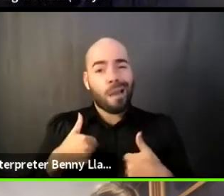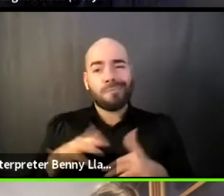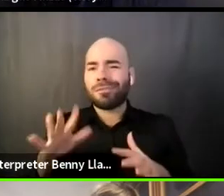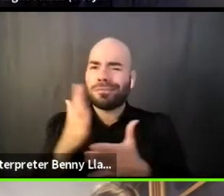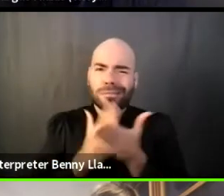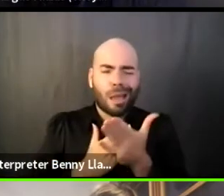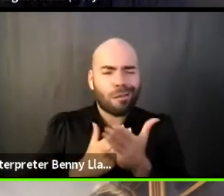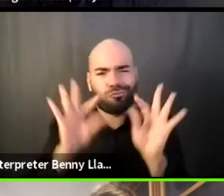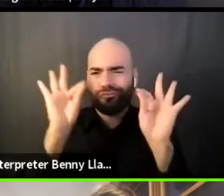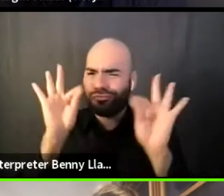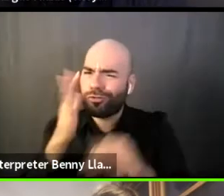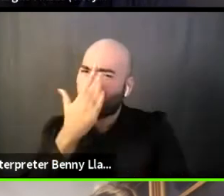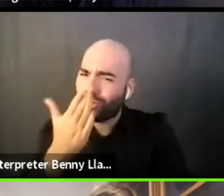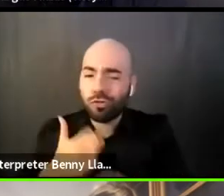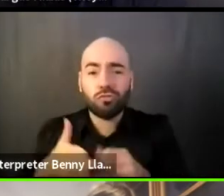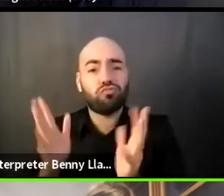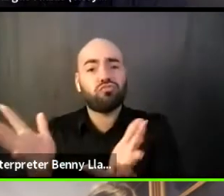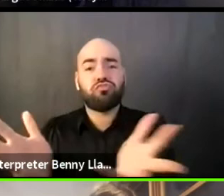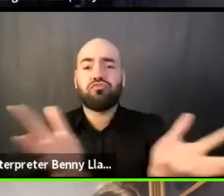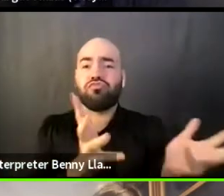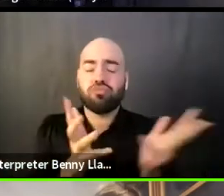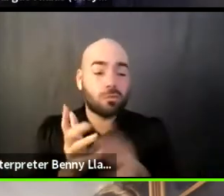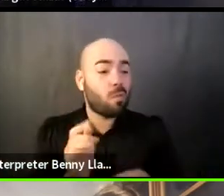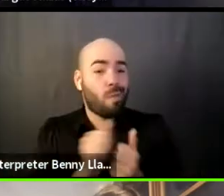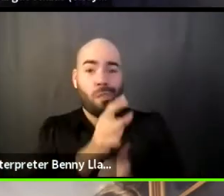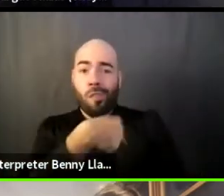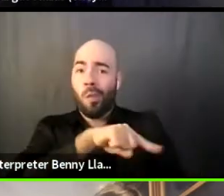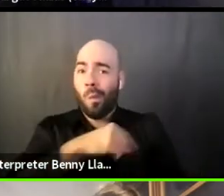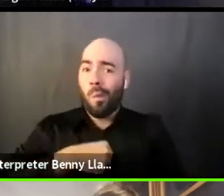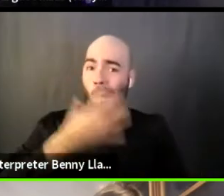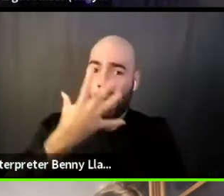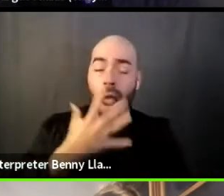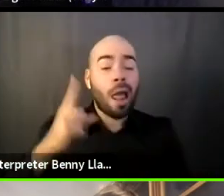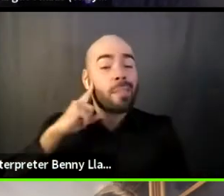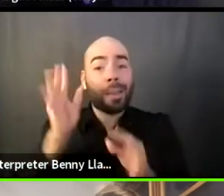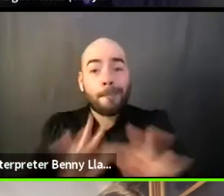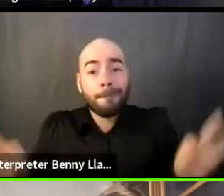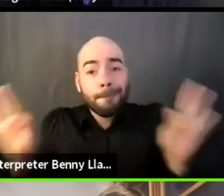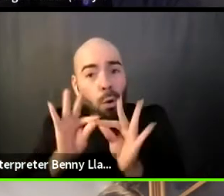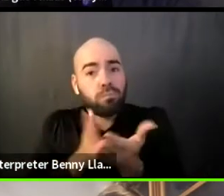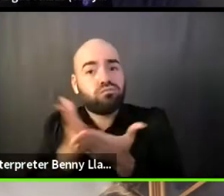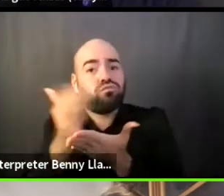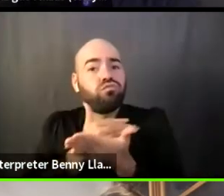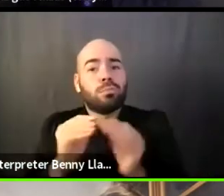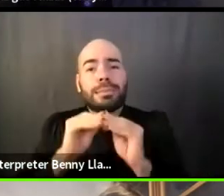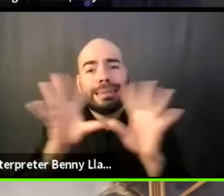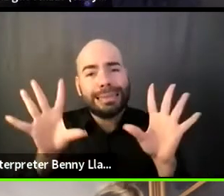with these folks, and I think transparency amongst this coalition is really important, and just speaking up about things